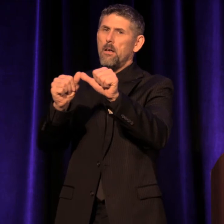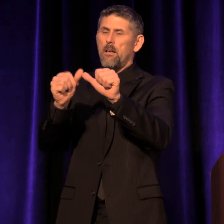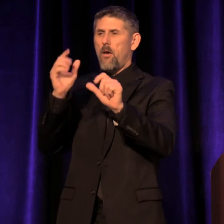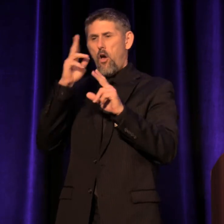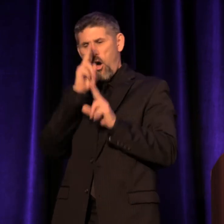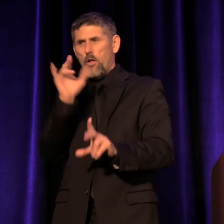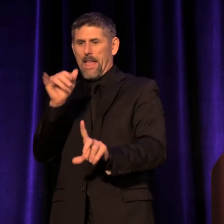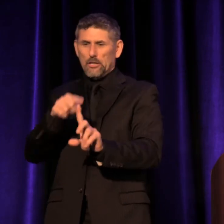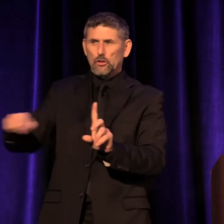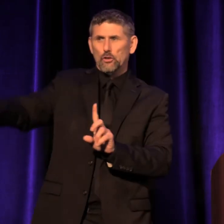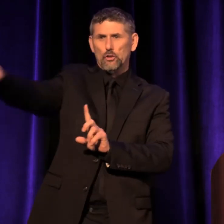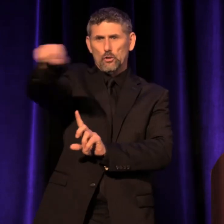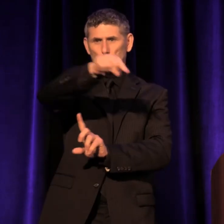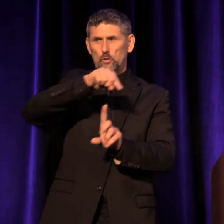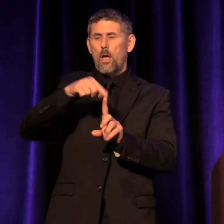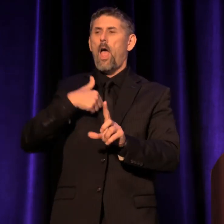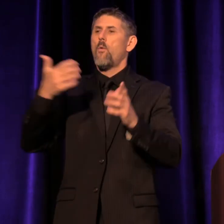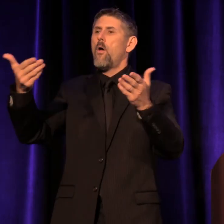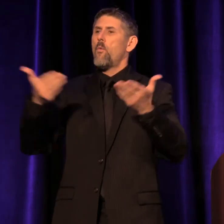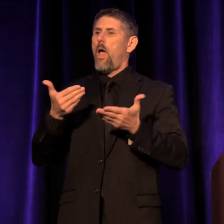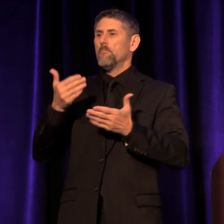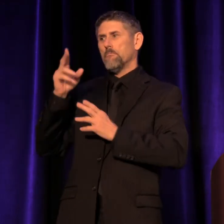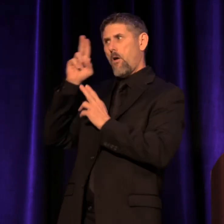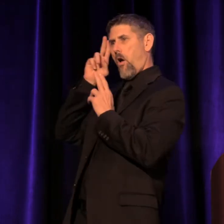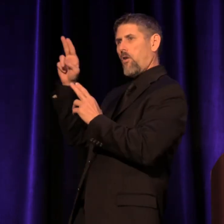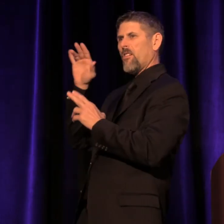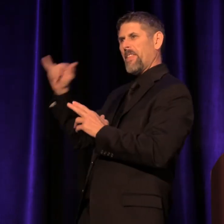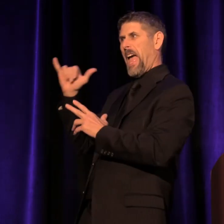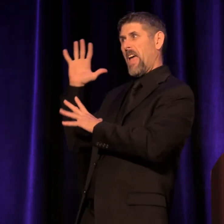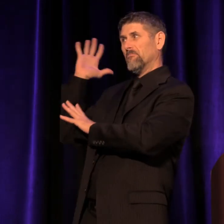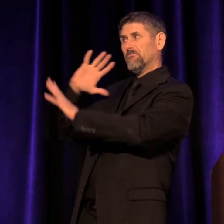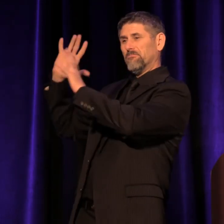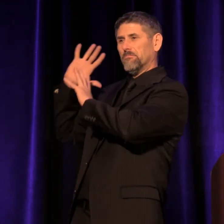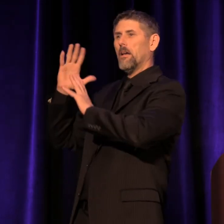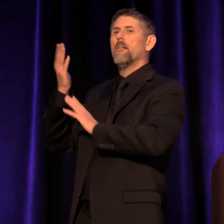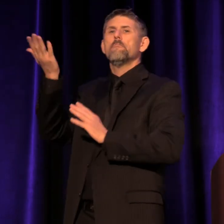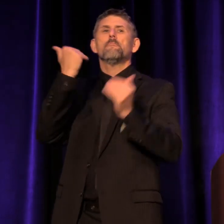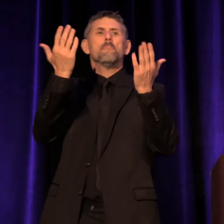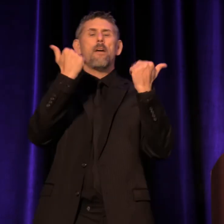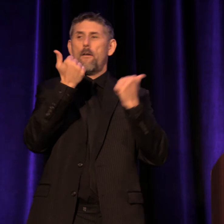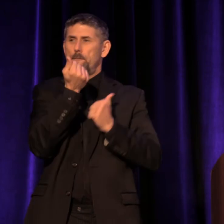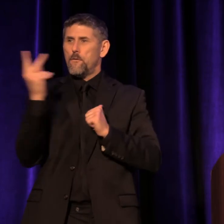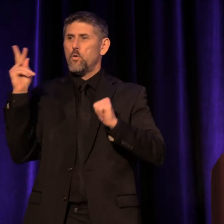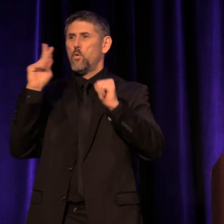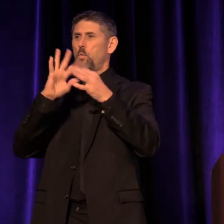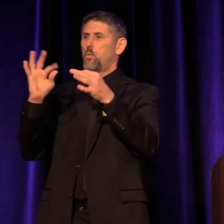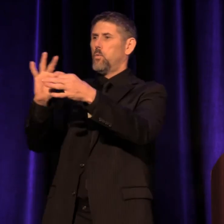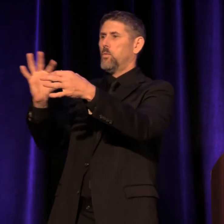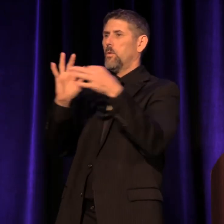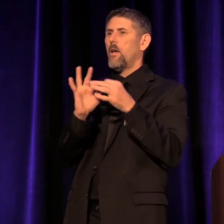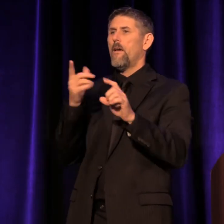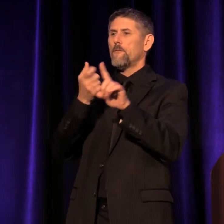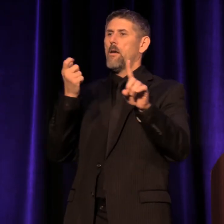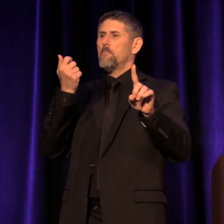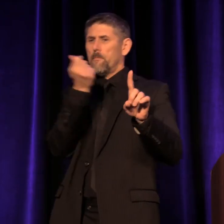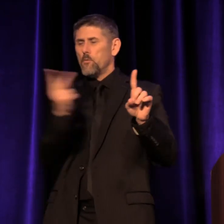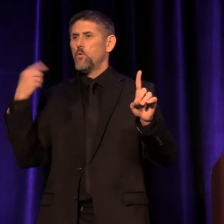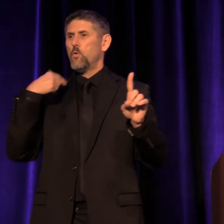I'd like to welcome a few friends and colleagues to the stage. We're going to share a few words from some of those we've lost.